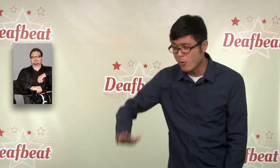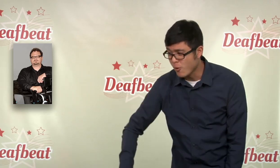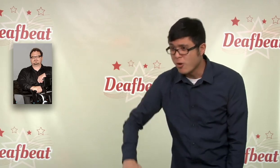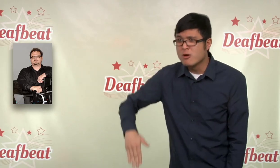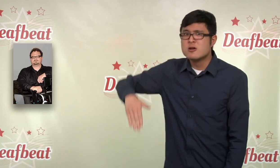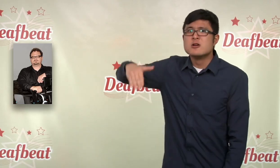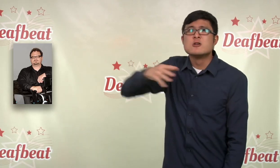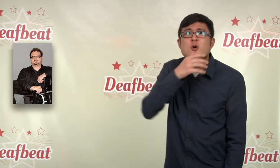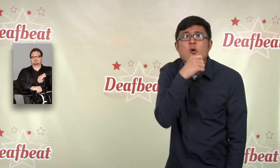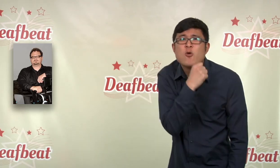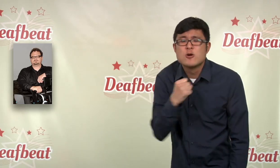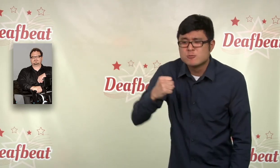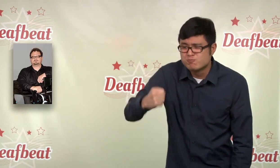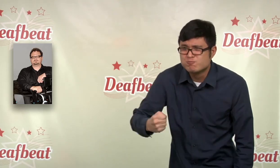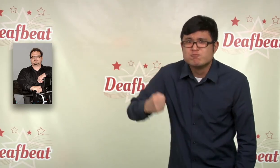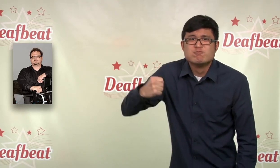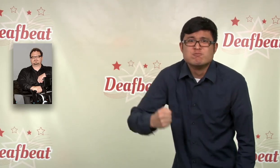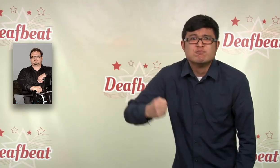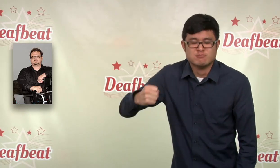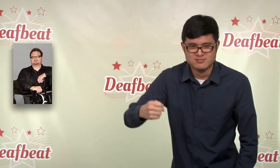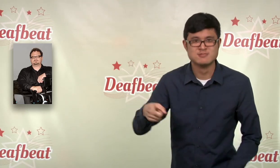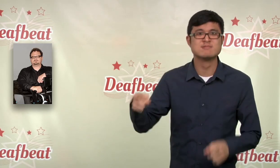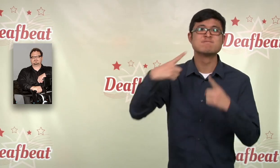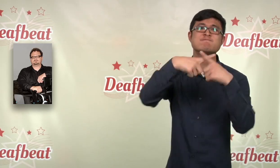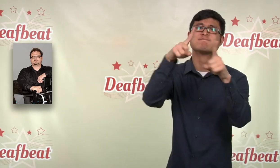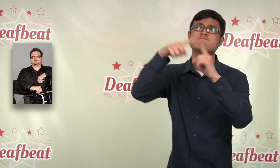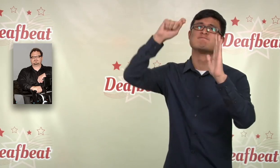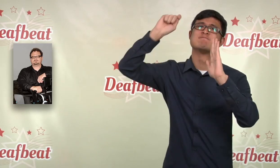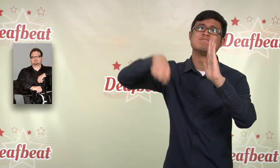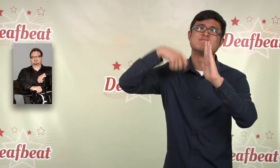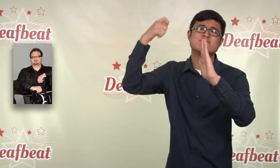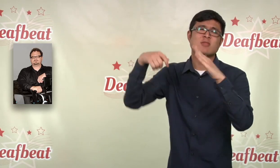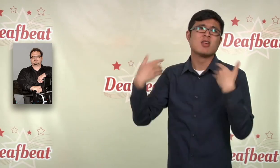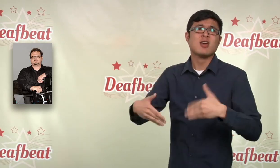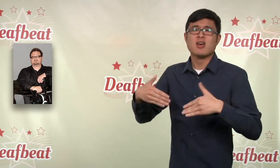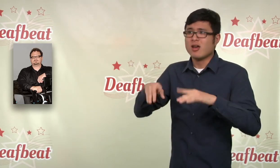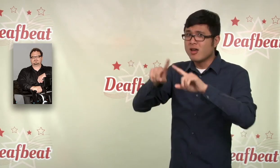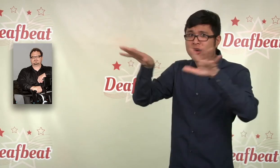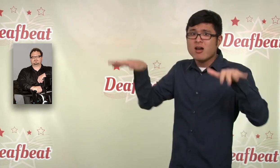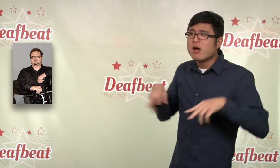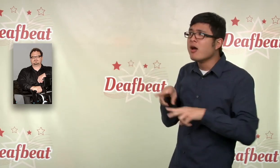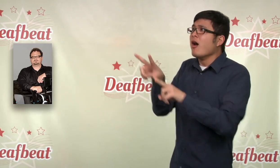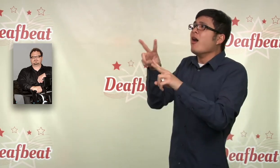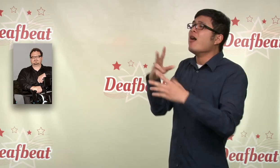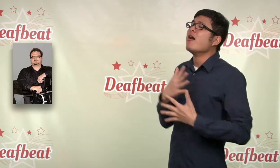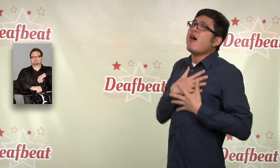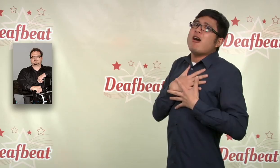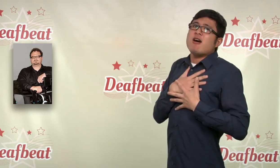more! Groups across the country and in some